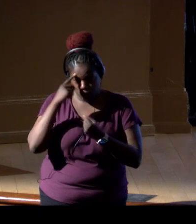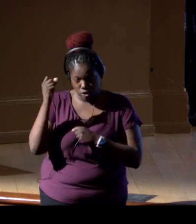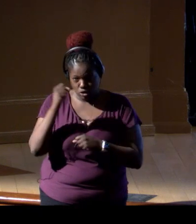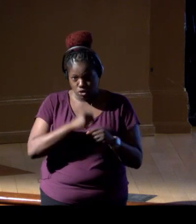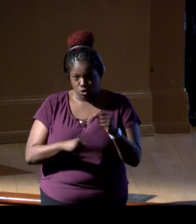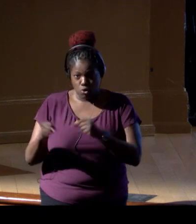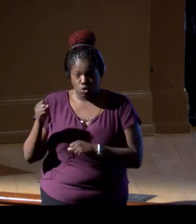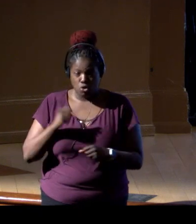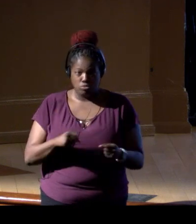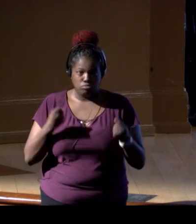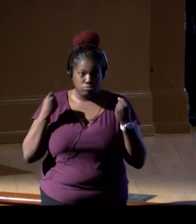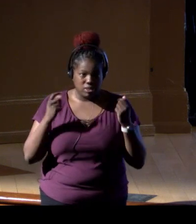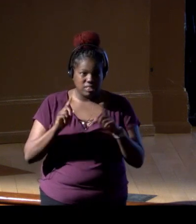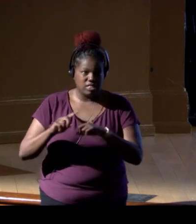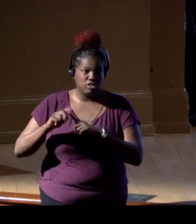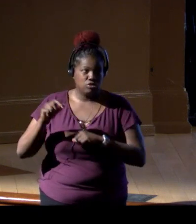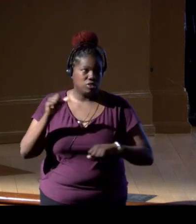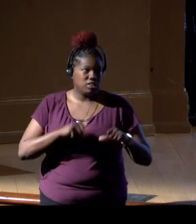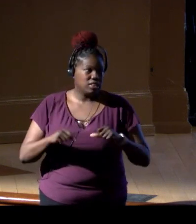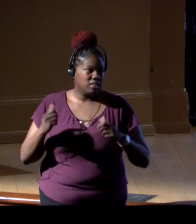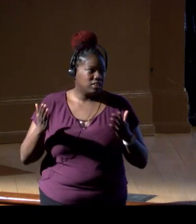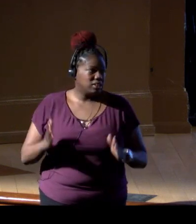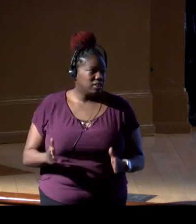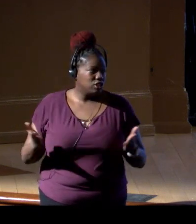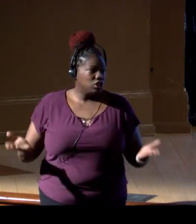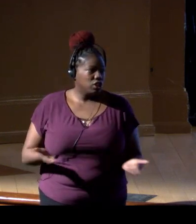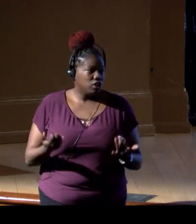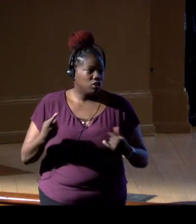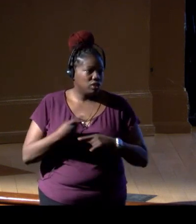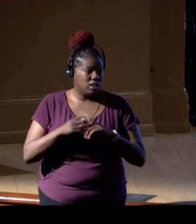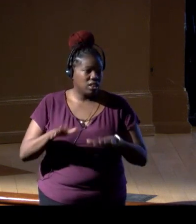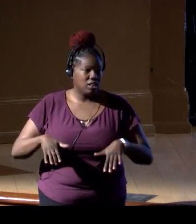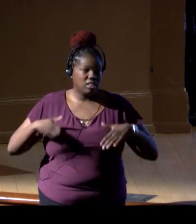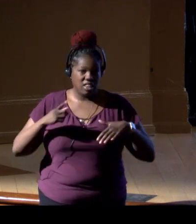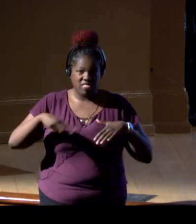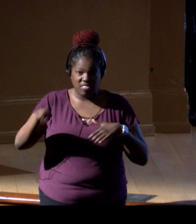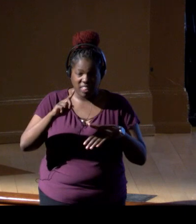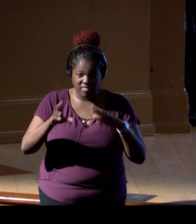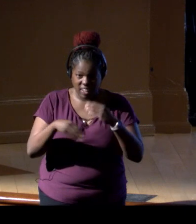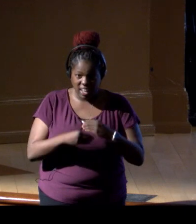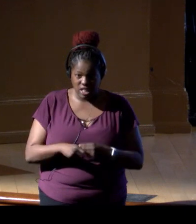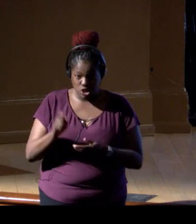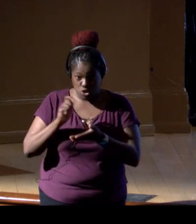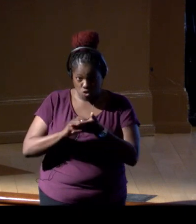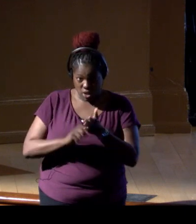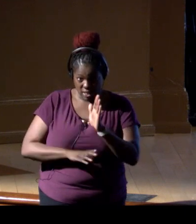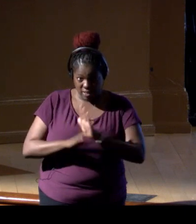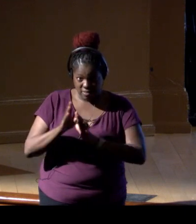and several of our scientists are here in the audience, and they've contributed to the writing and development of the strategy,